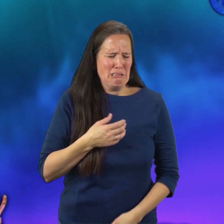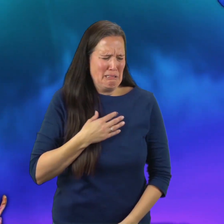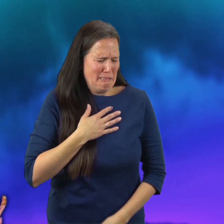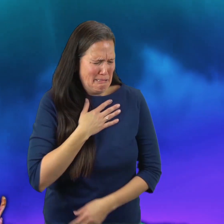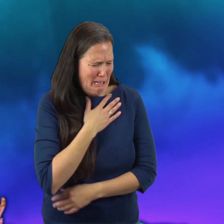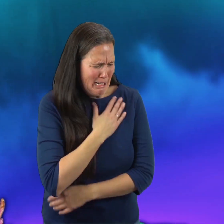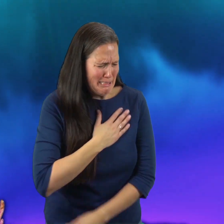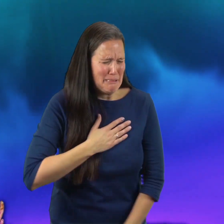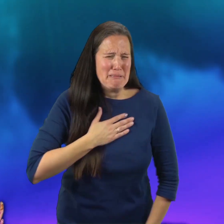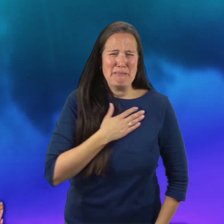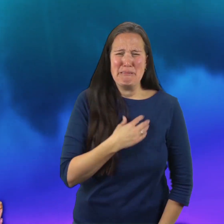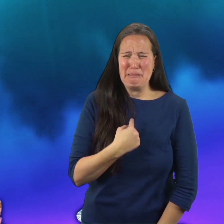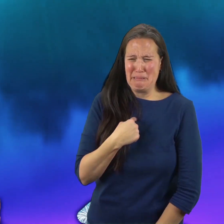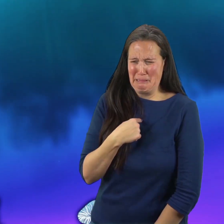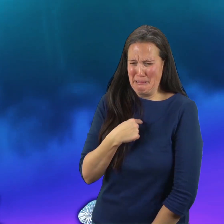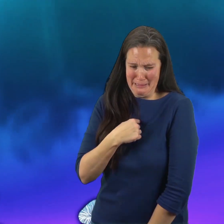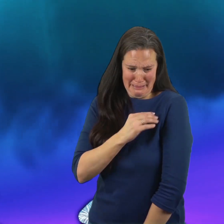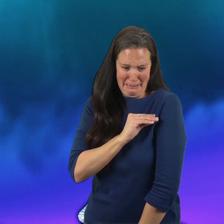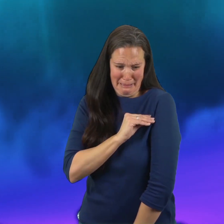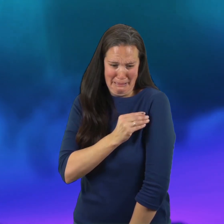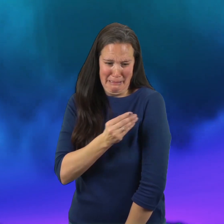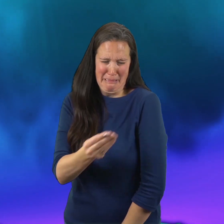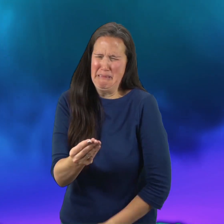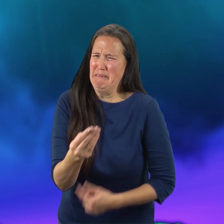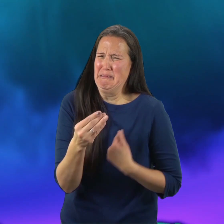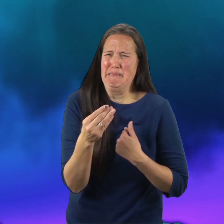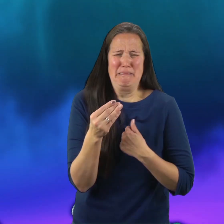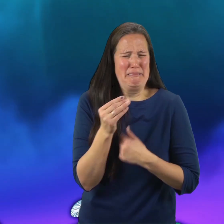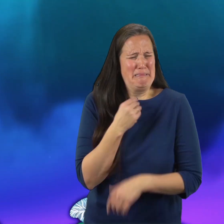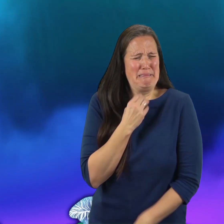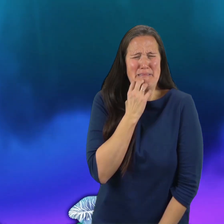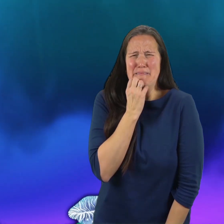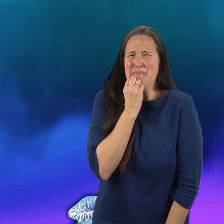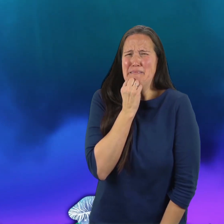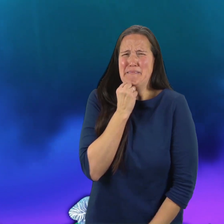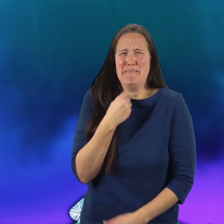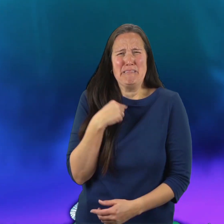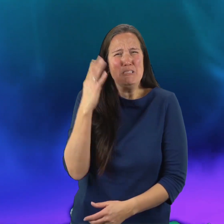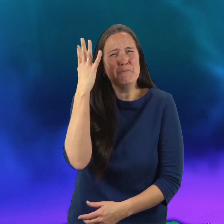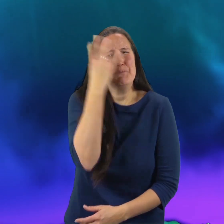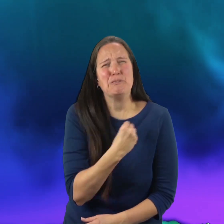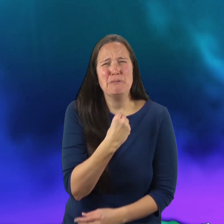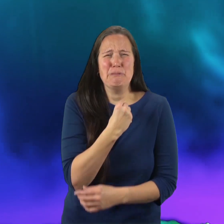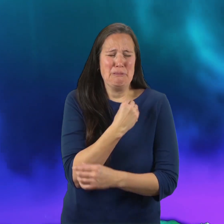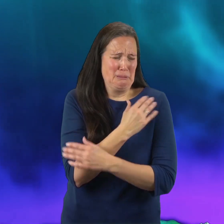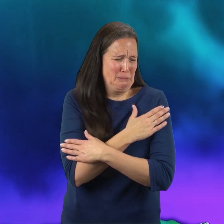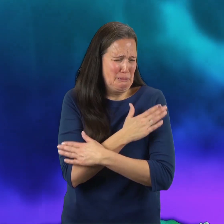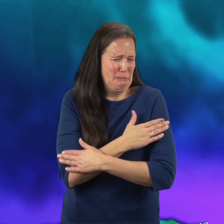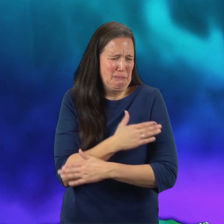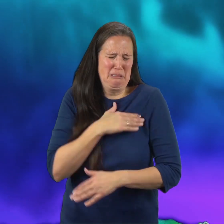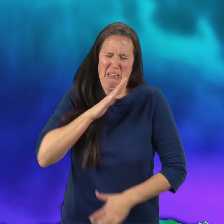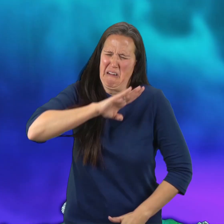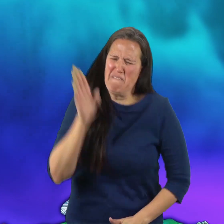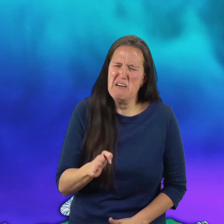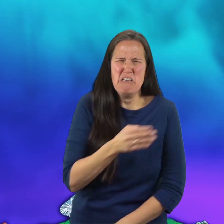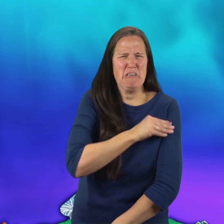Give away my scales? My beautiful shining scales? Never.